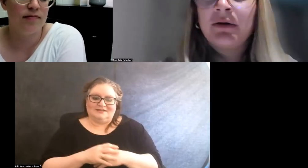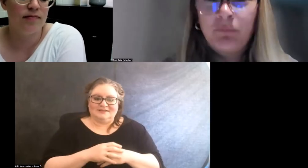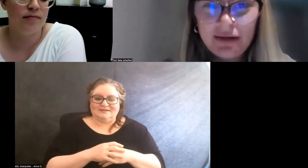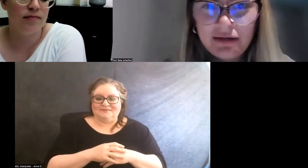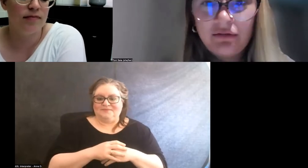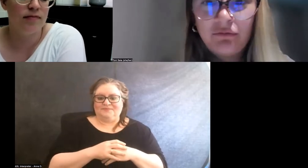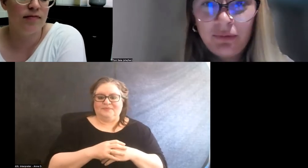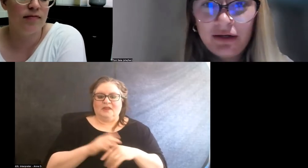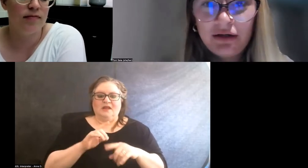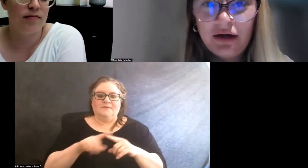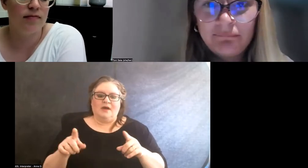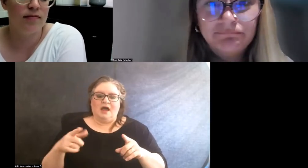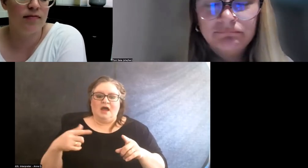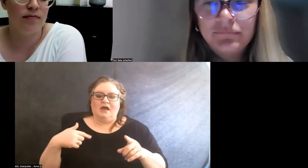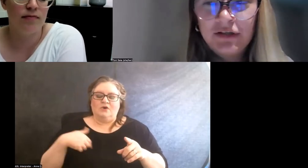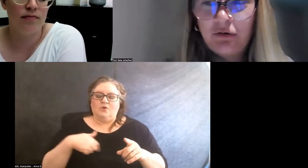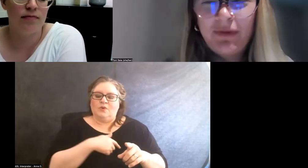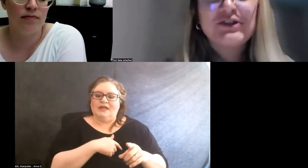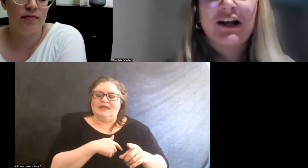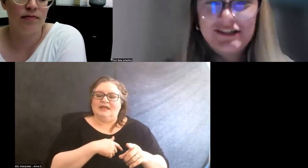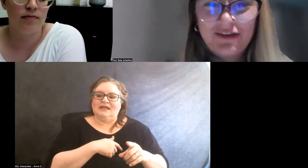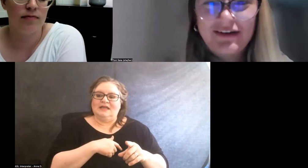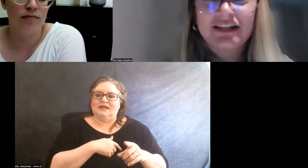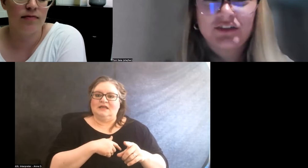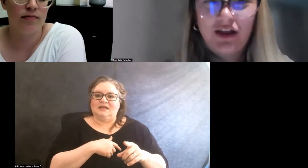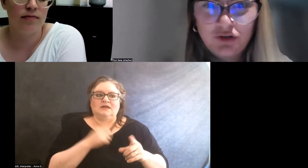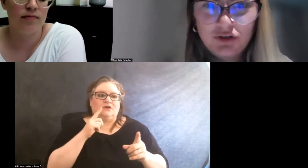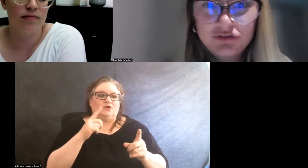but we took it to the next level.